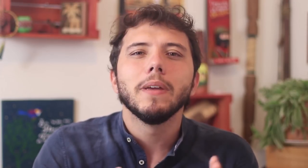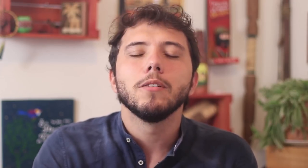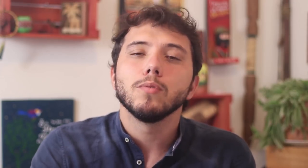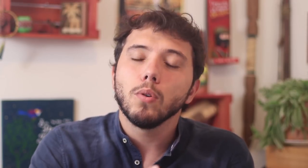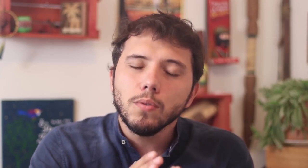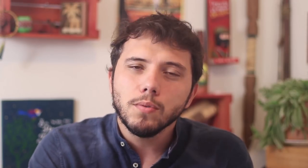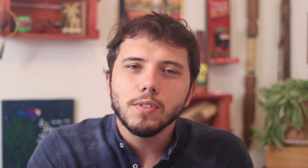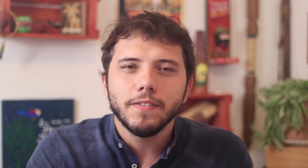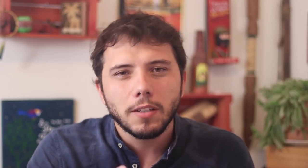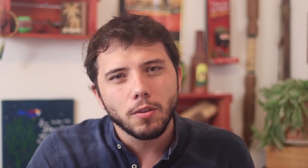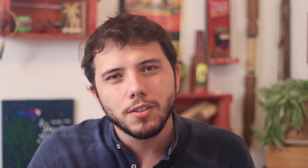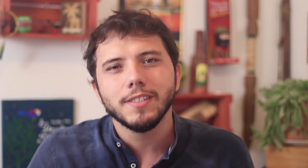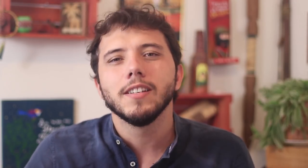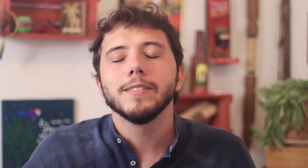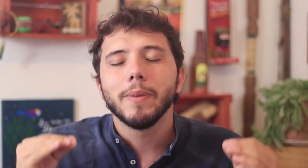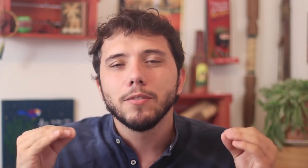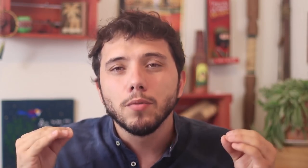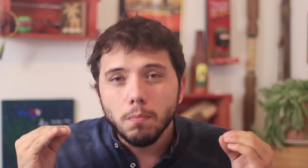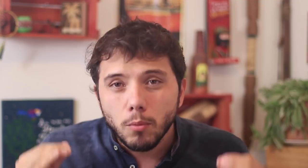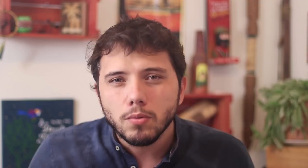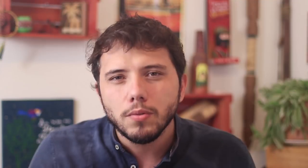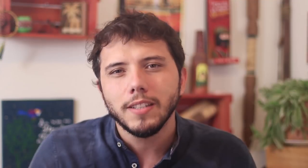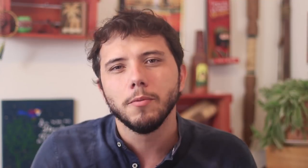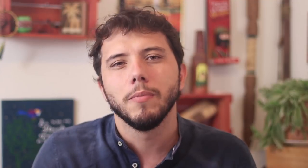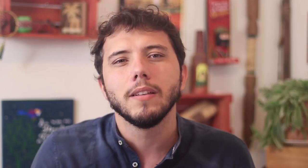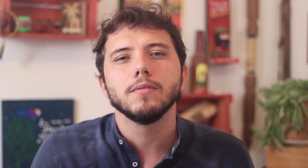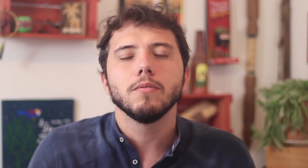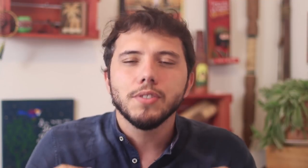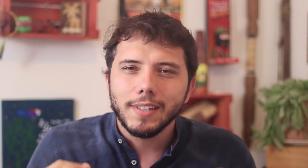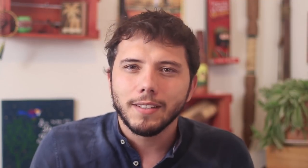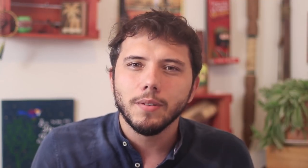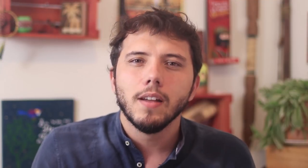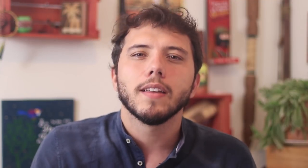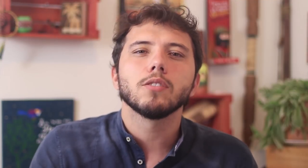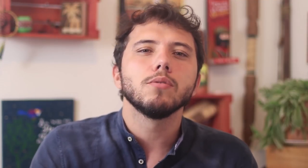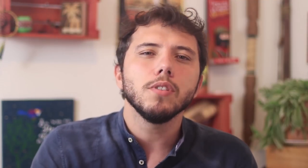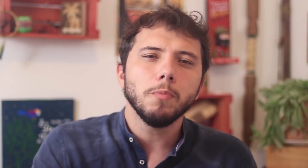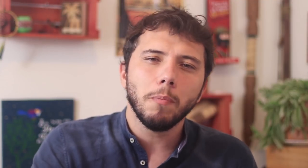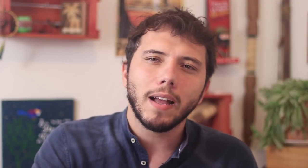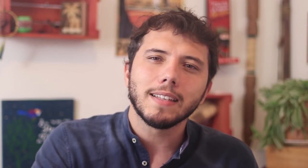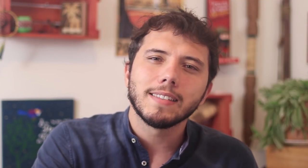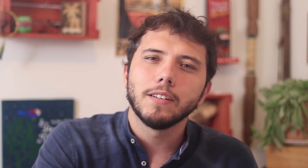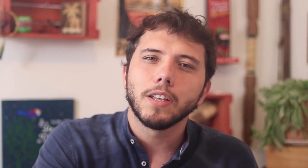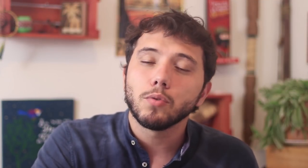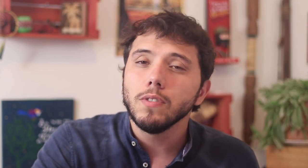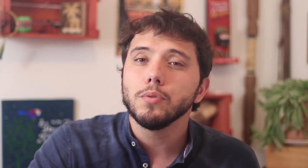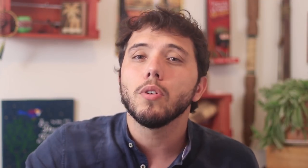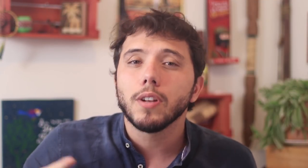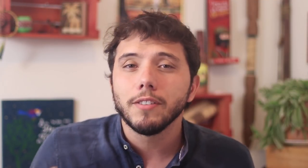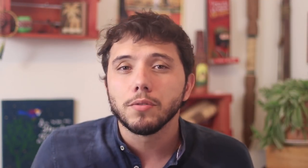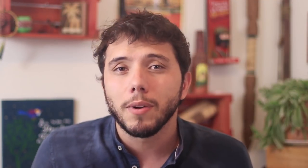First of all, every respected infectologist in the world at this time is saying that the spread conditions and the Corona's curves in Brazil,